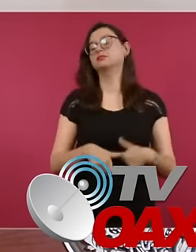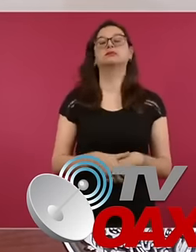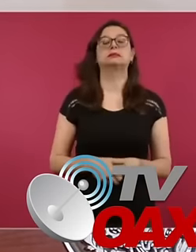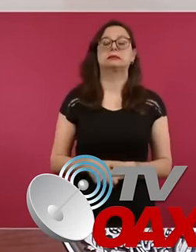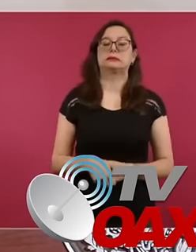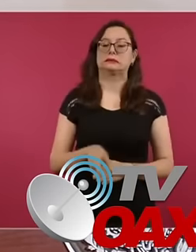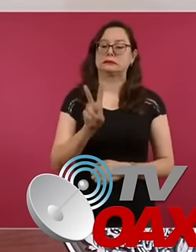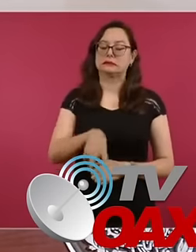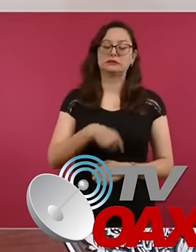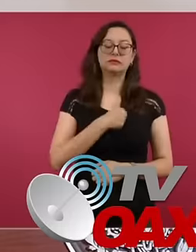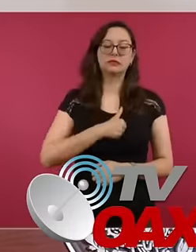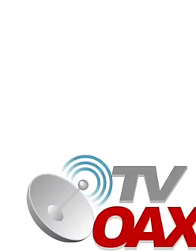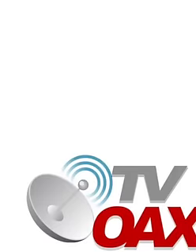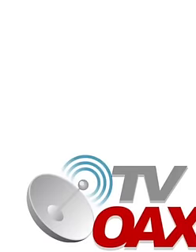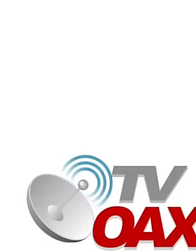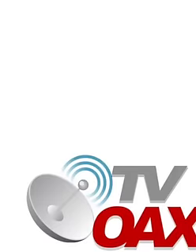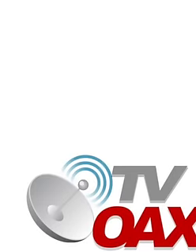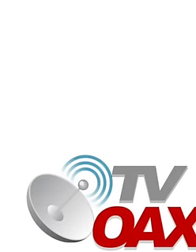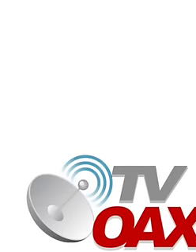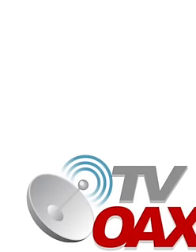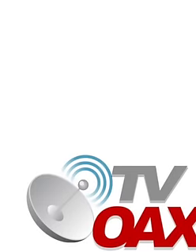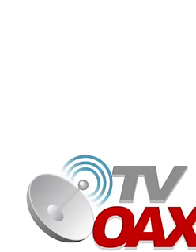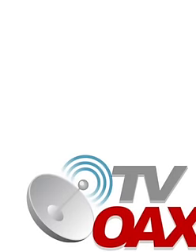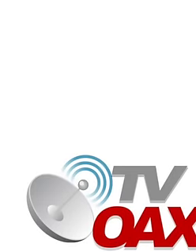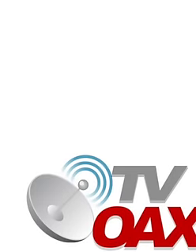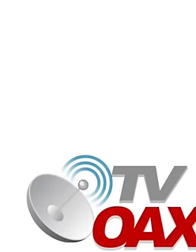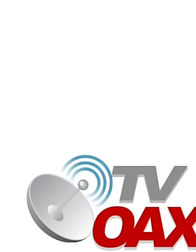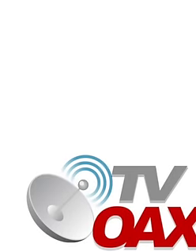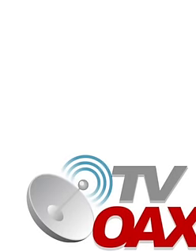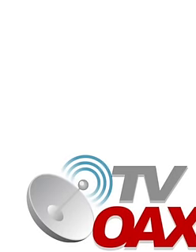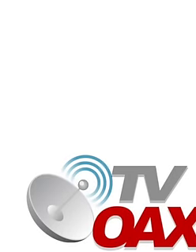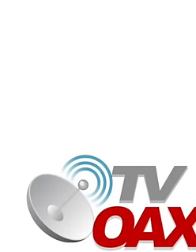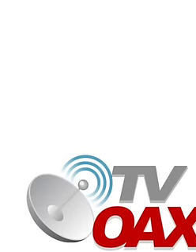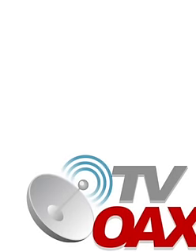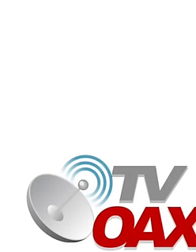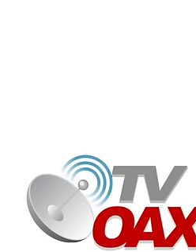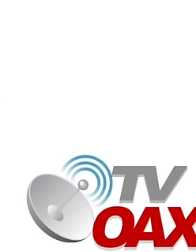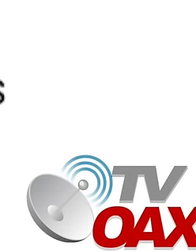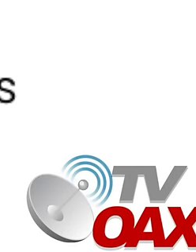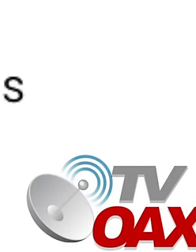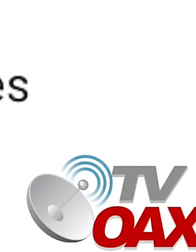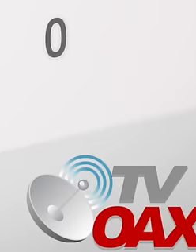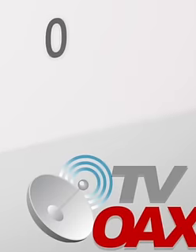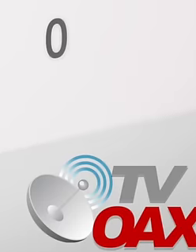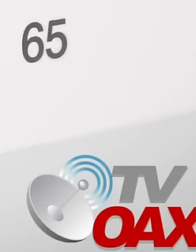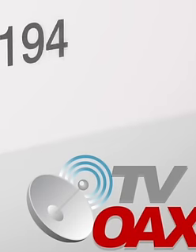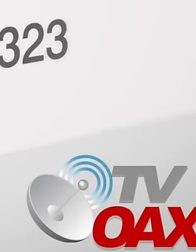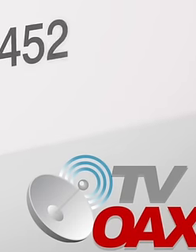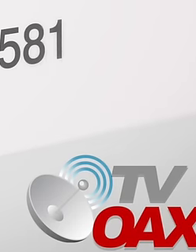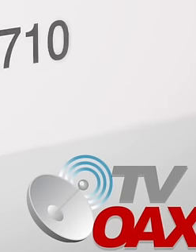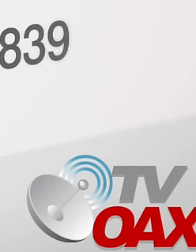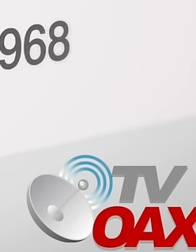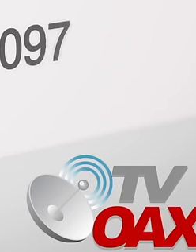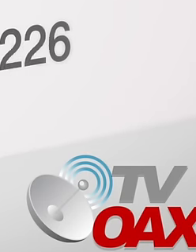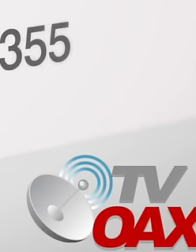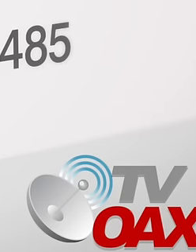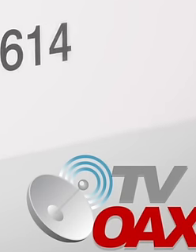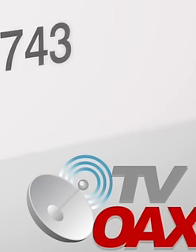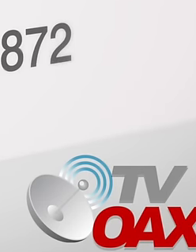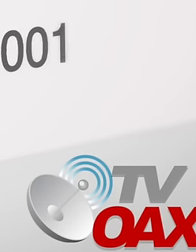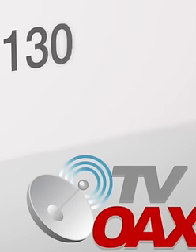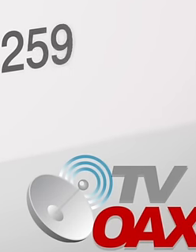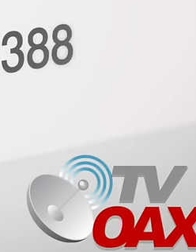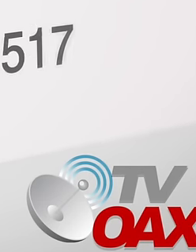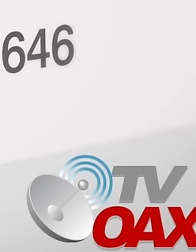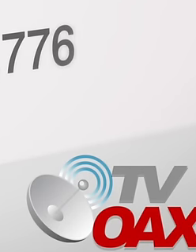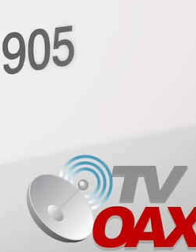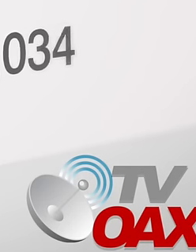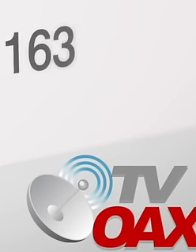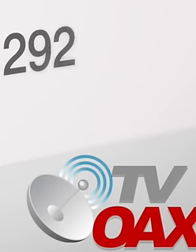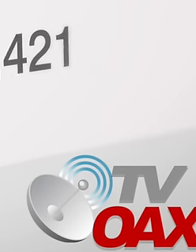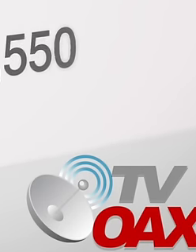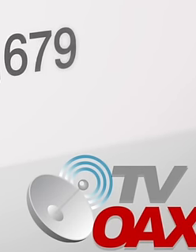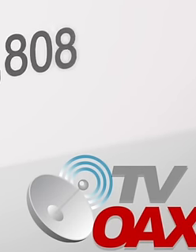Obrador has 1,675 million views on his YouTube channel and these amounts continue to rise, this